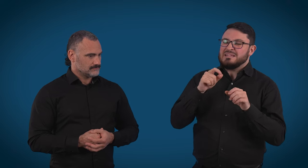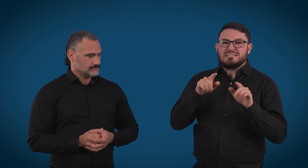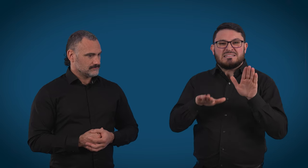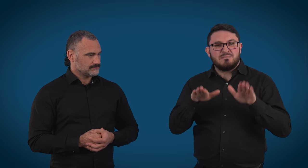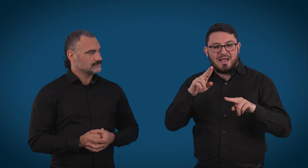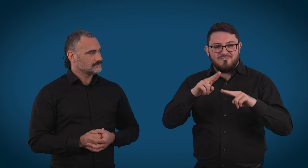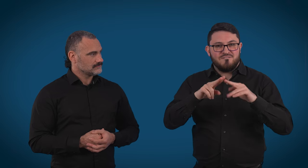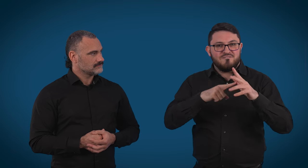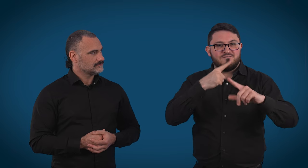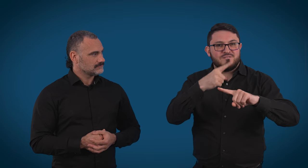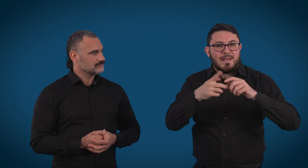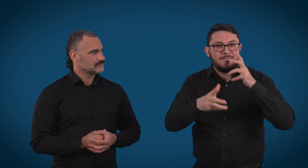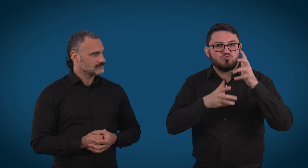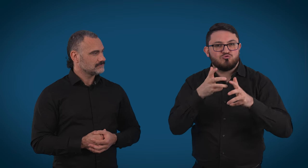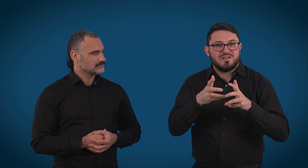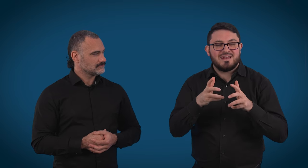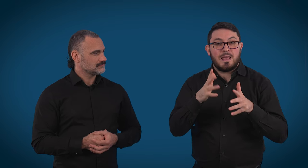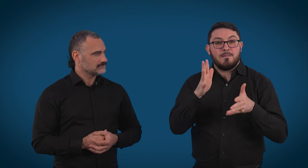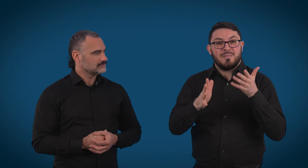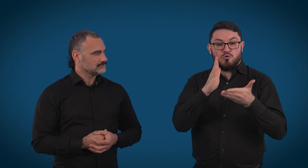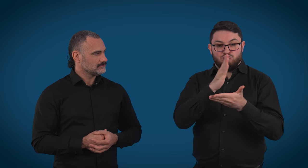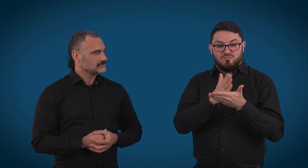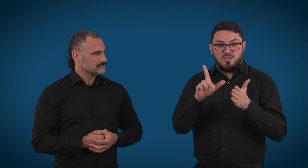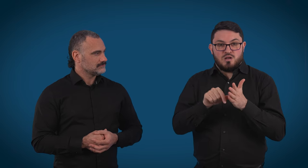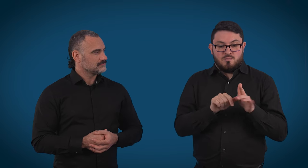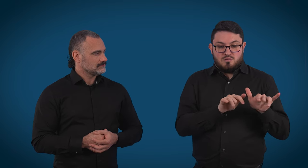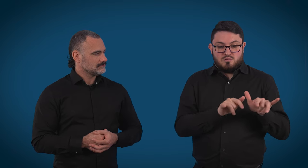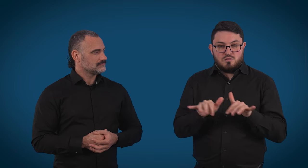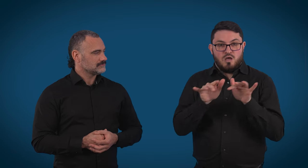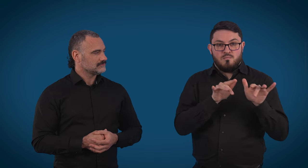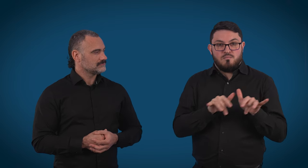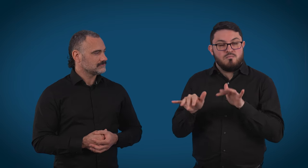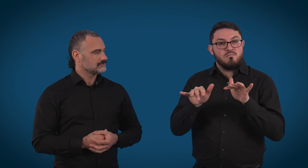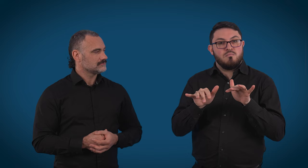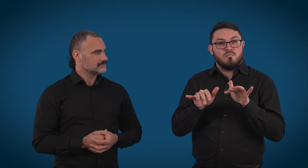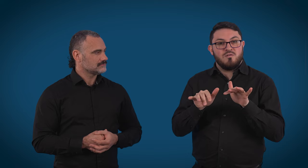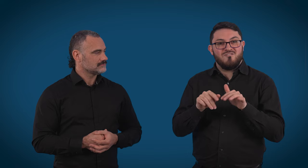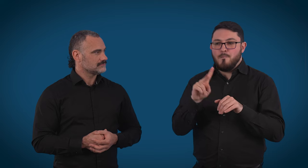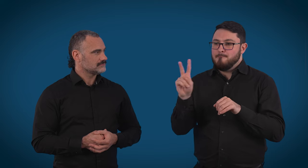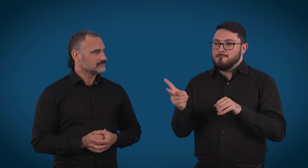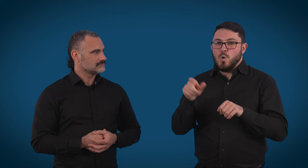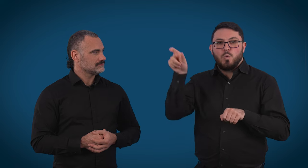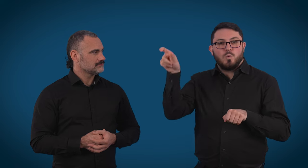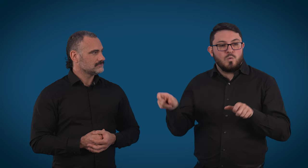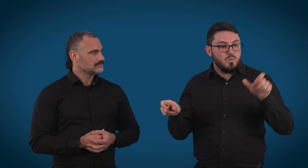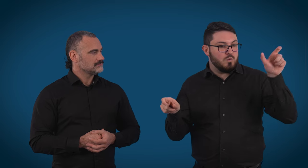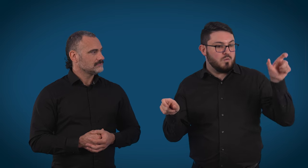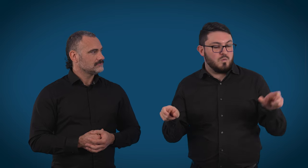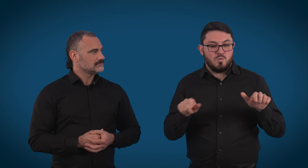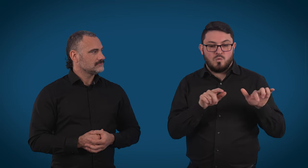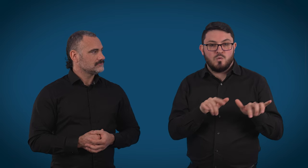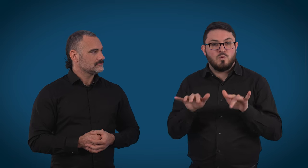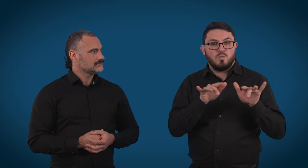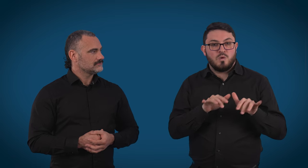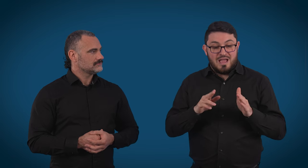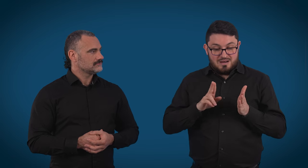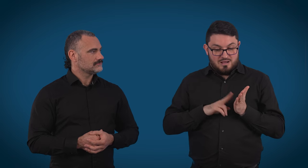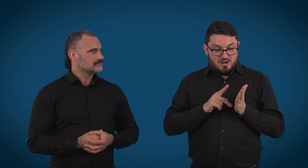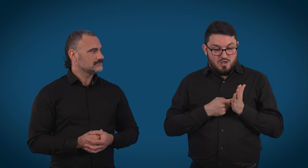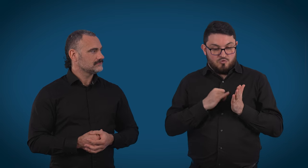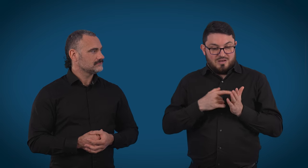they're sort of like a fax machine, allowing real time typing for both the users of the service and